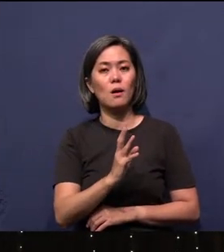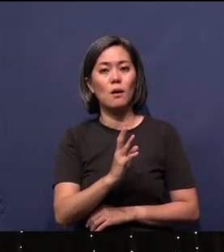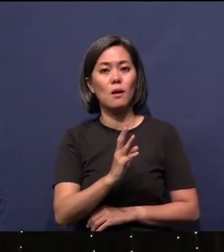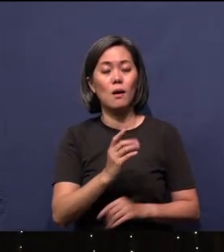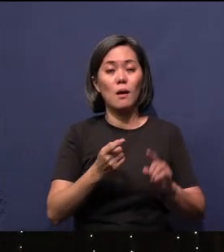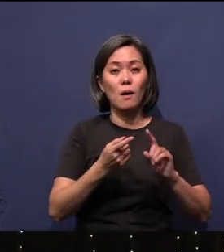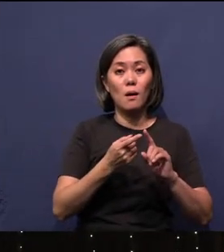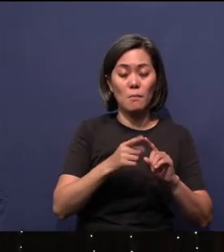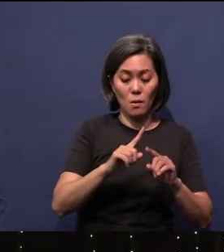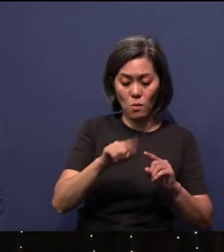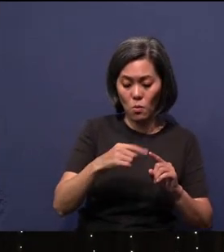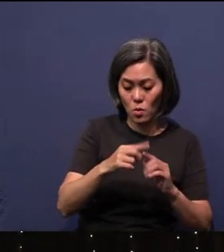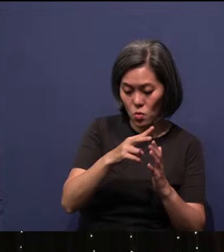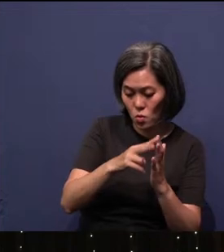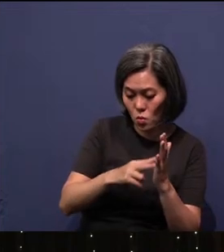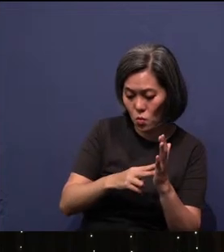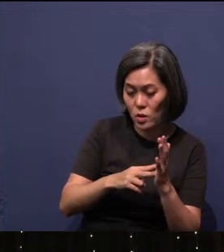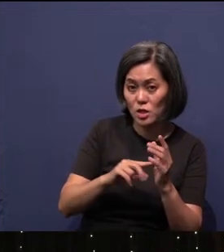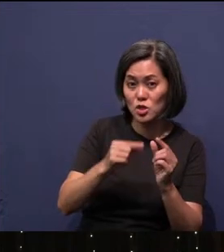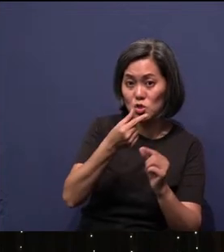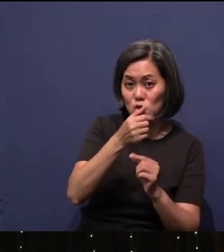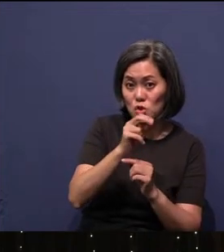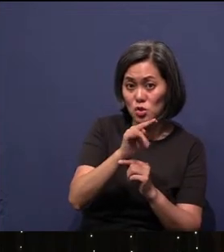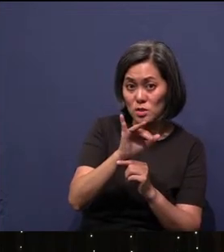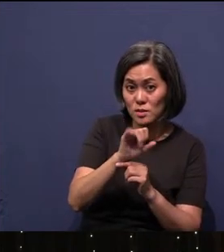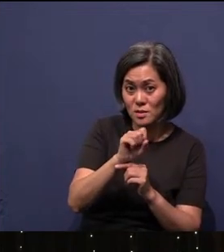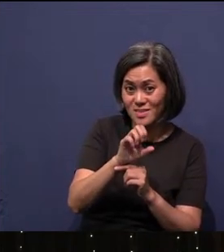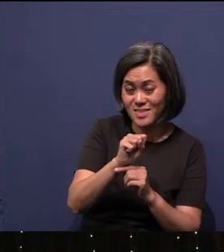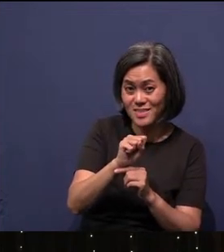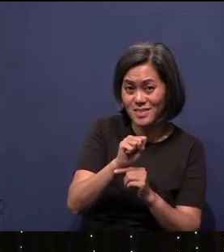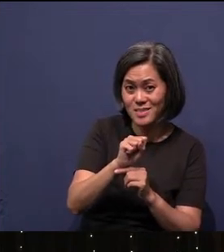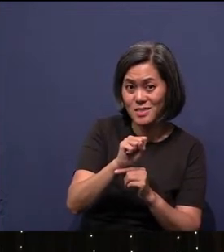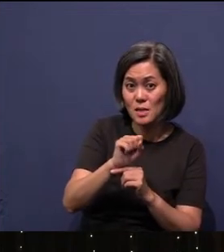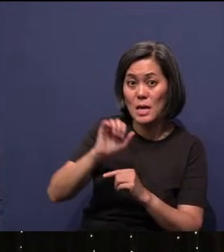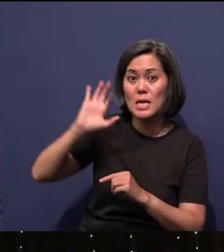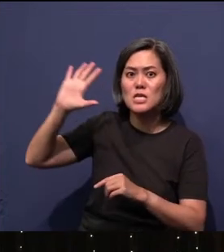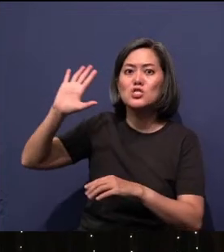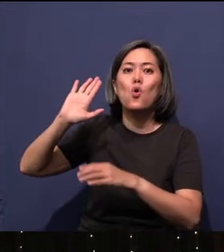Genesis, when God created man with His own hands, He shaped man.